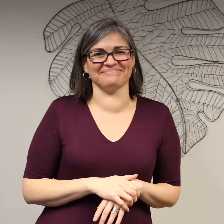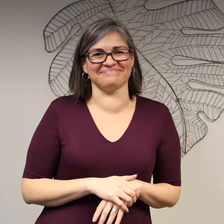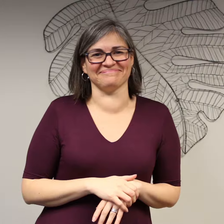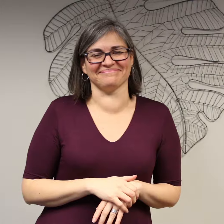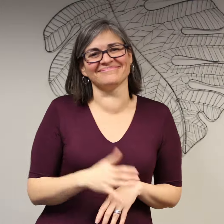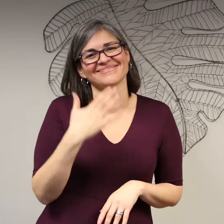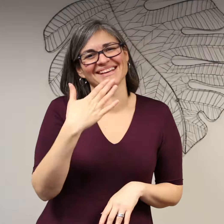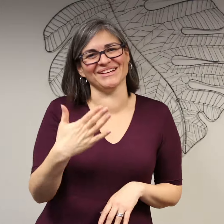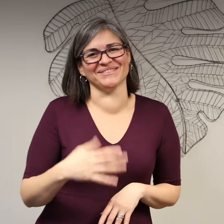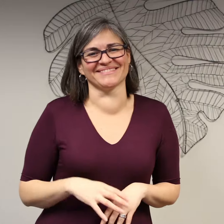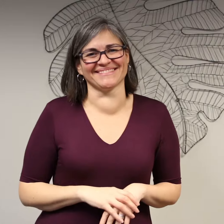Thank you!